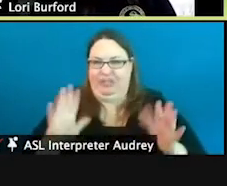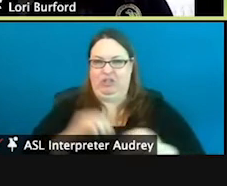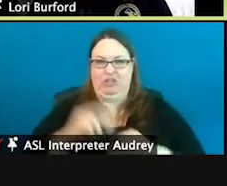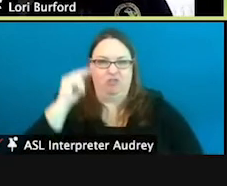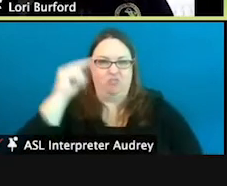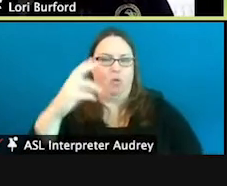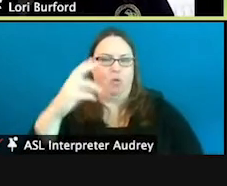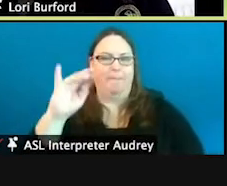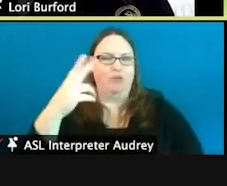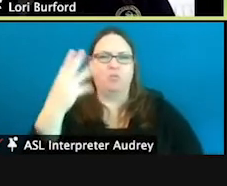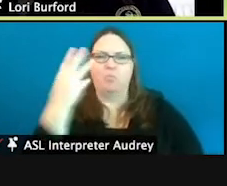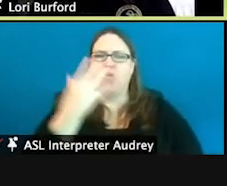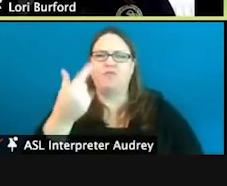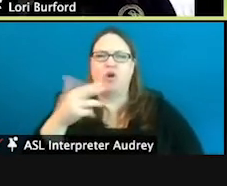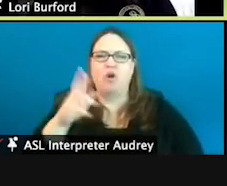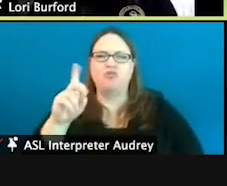beautiful Grand Traverse County.